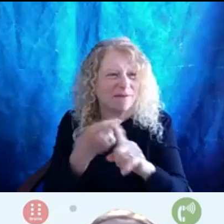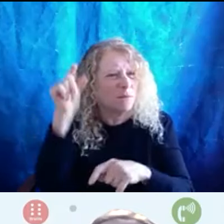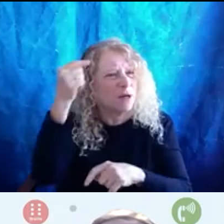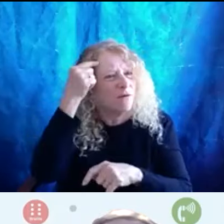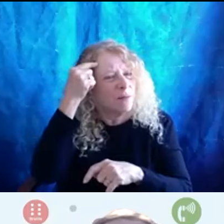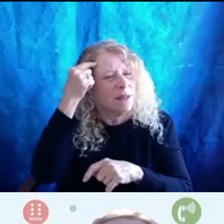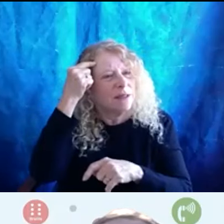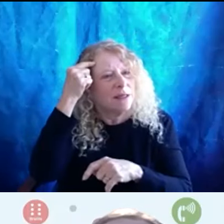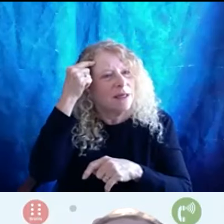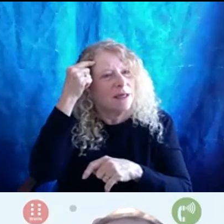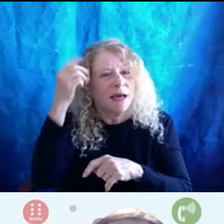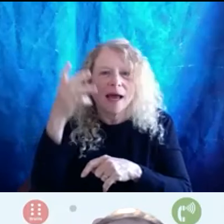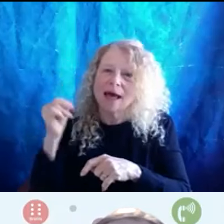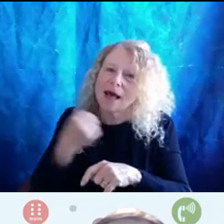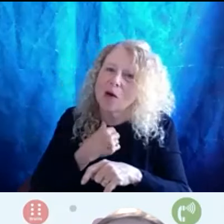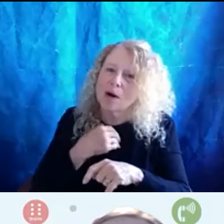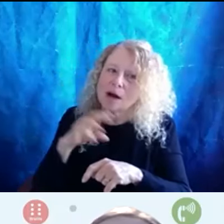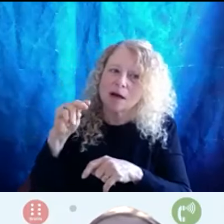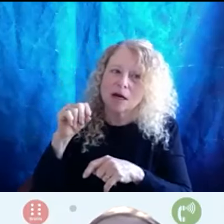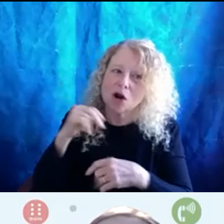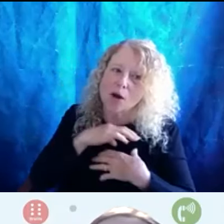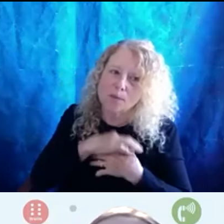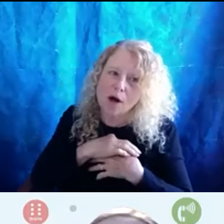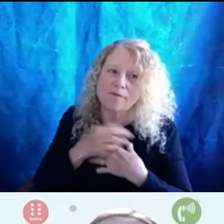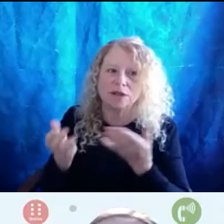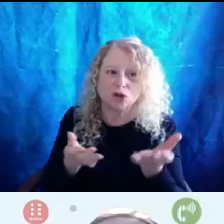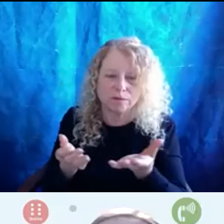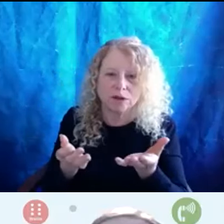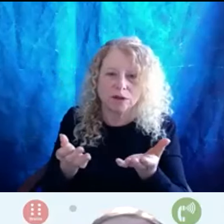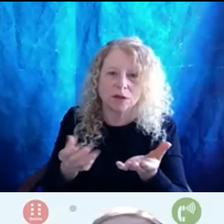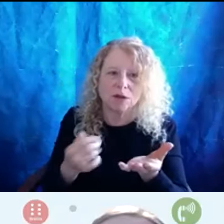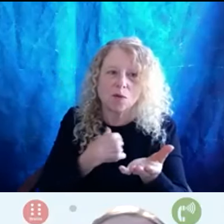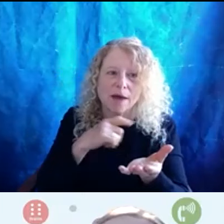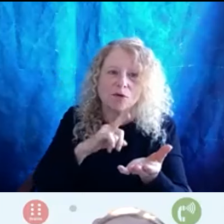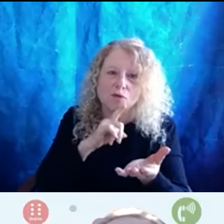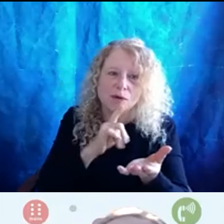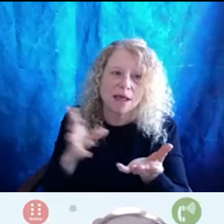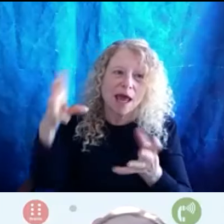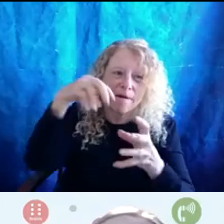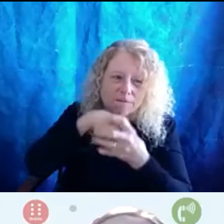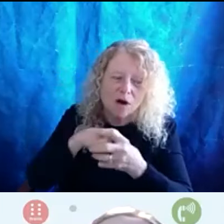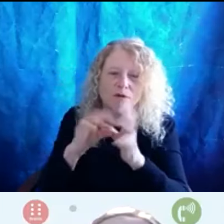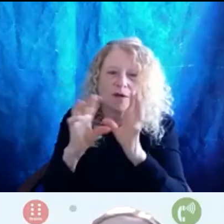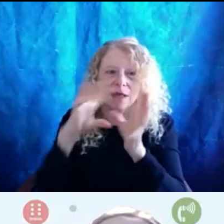and and our nonprofit services, we have to really get into the intersectionality and understand how